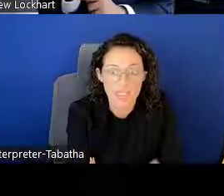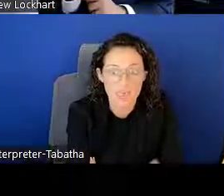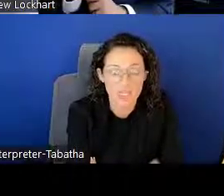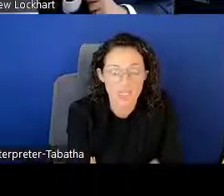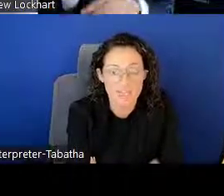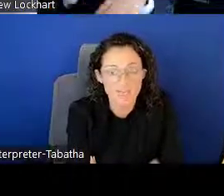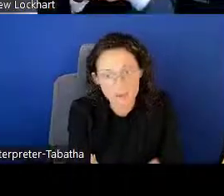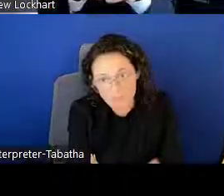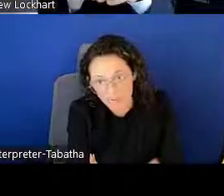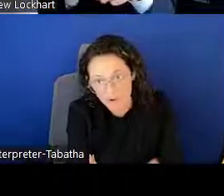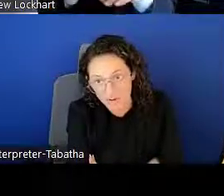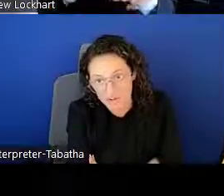as well as November 3rd,